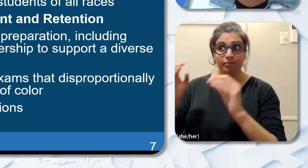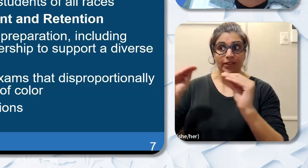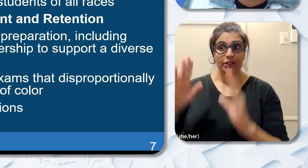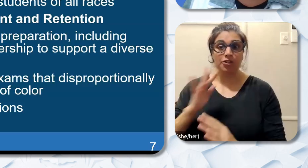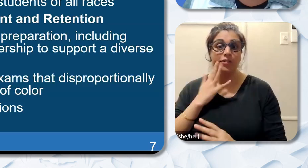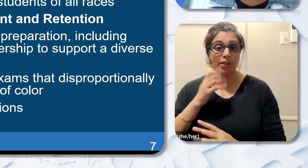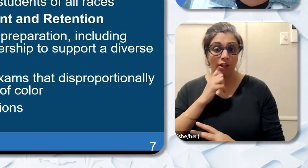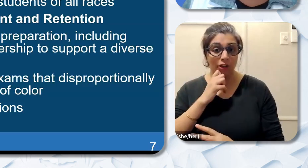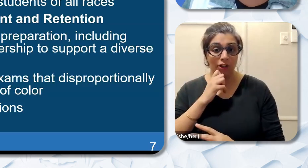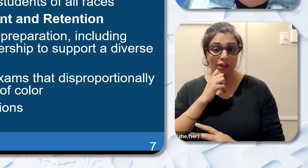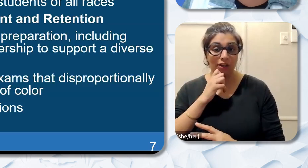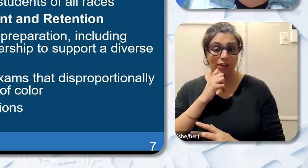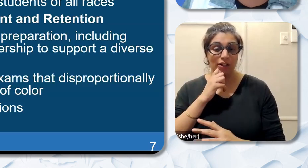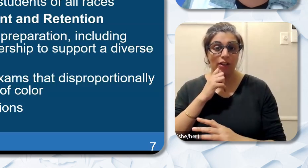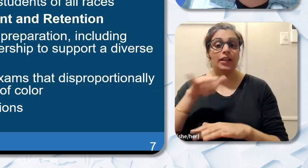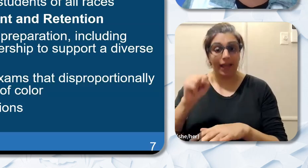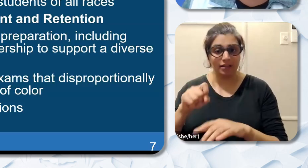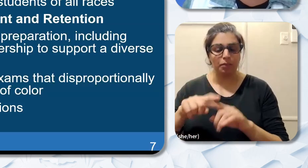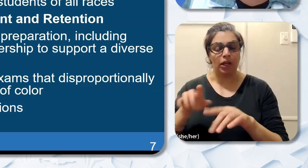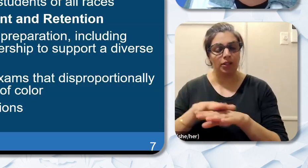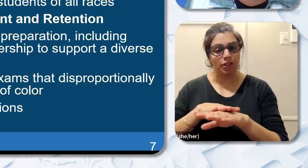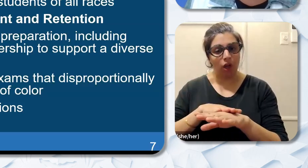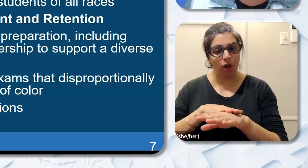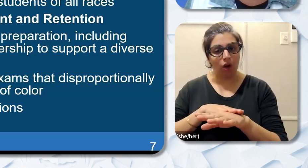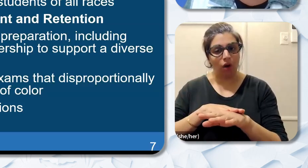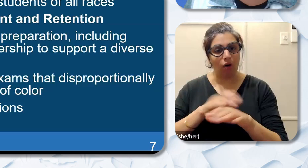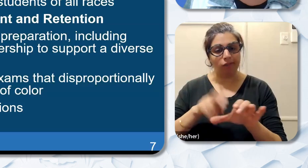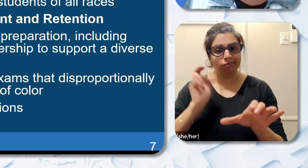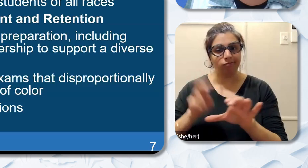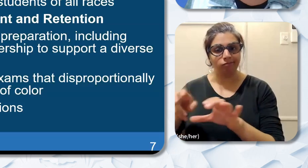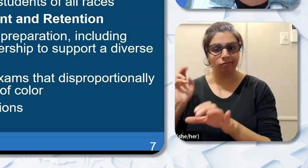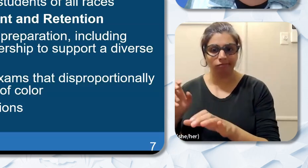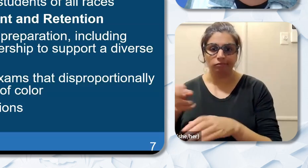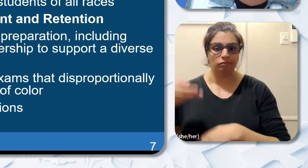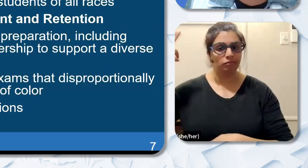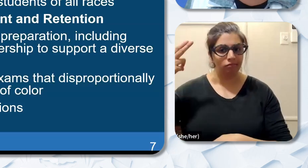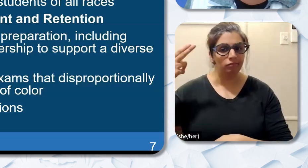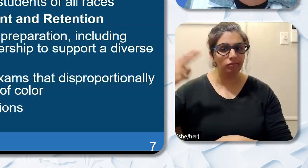it is slow and attrition rates are high so our new teachers are not being retained. In